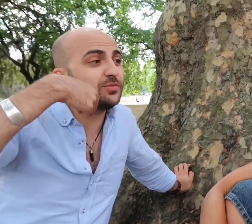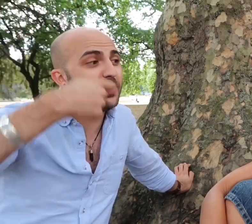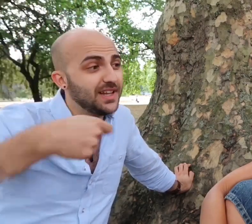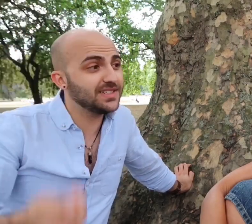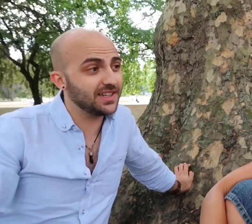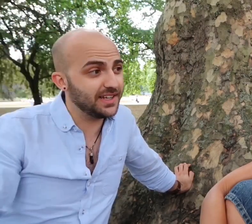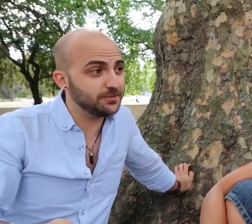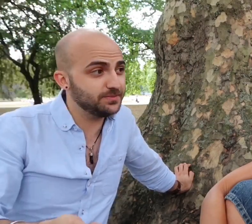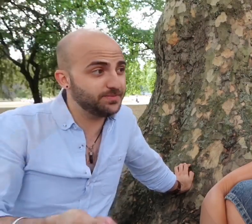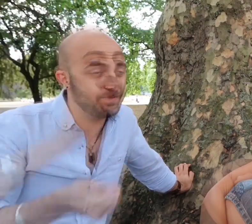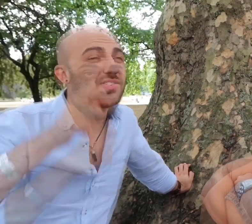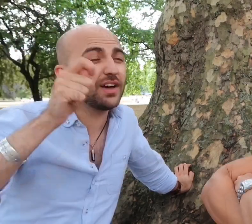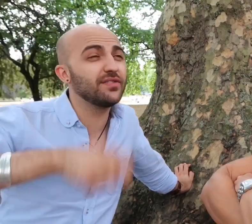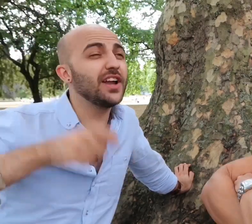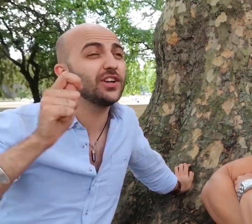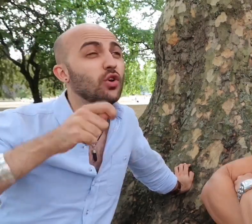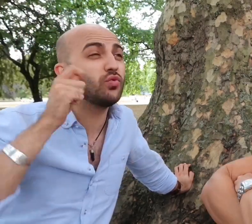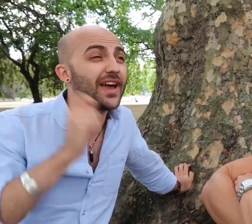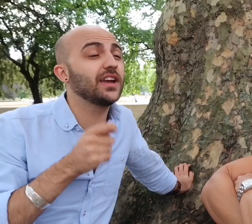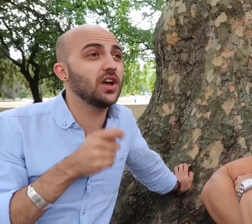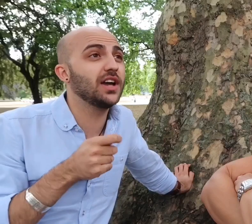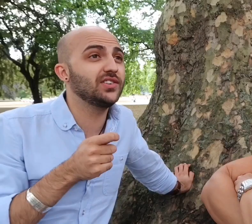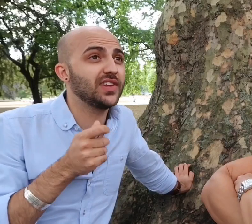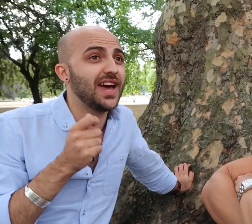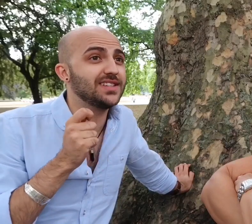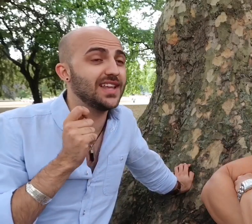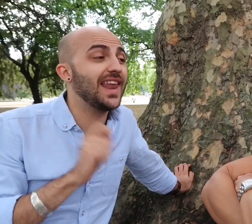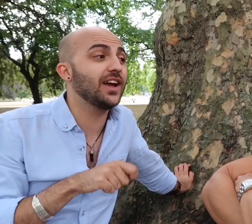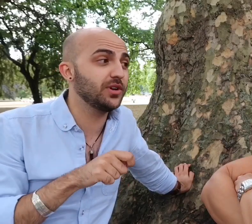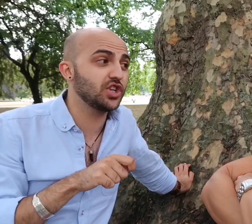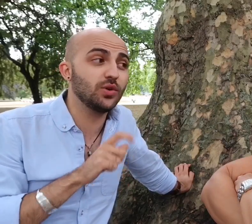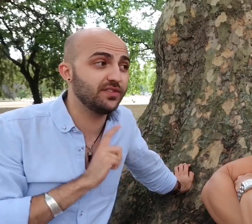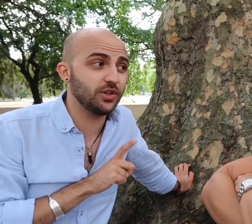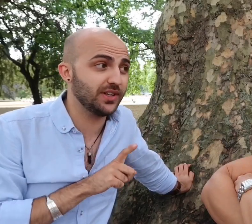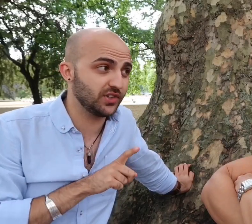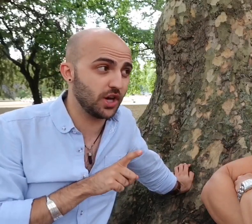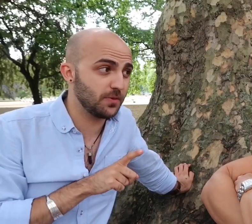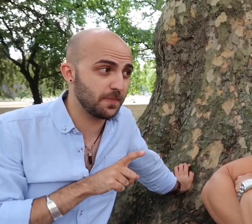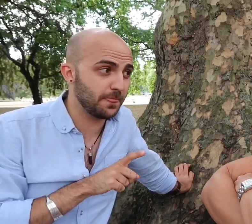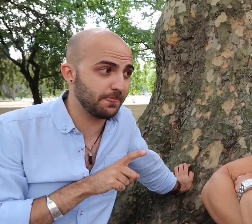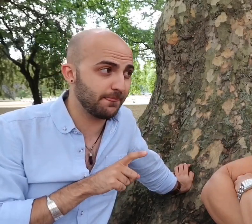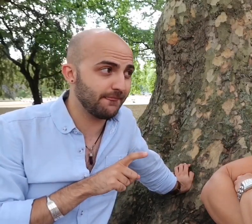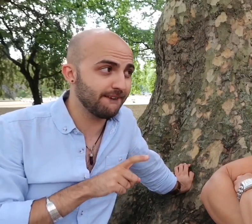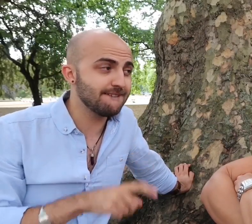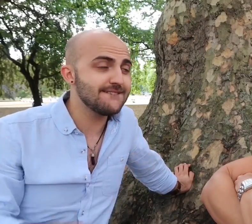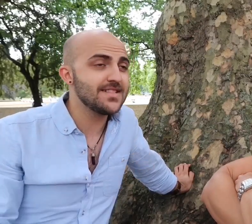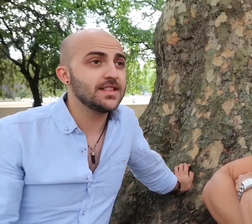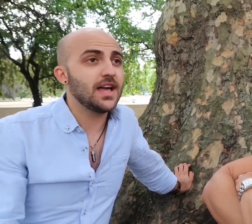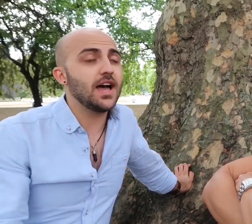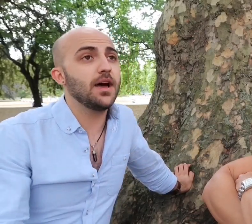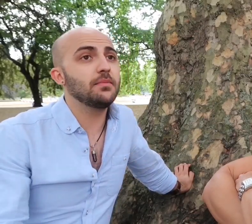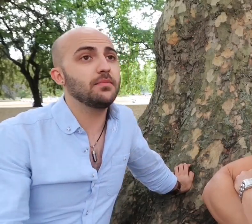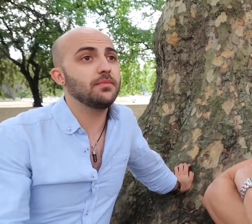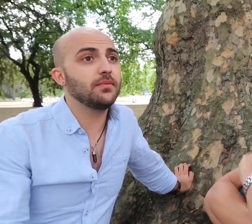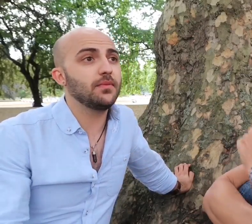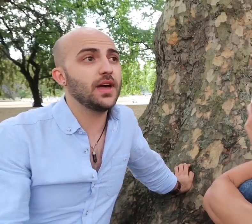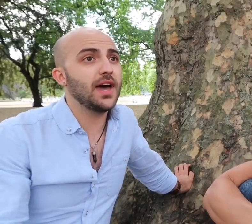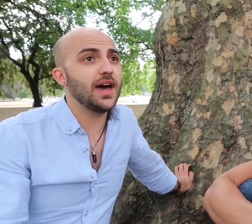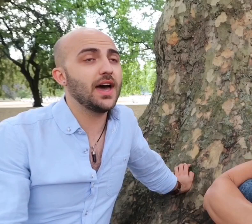politically. BSL finally got recognized as a language only a few years ago. Oh Okay.